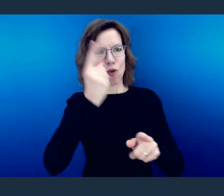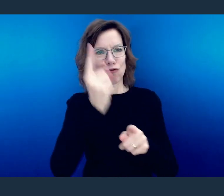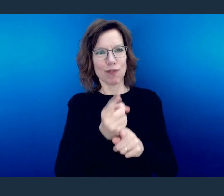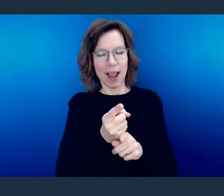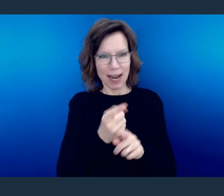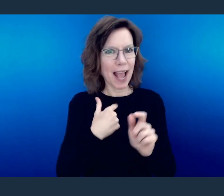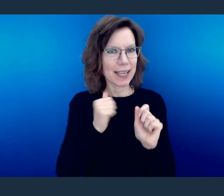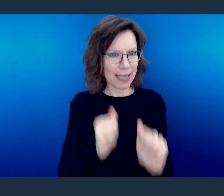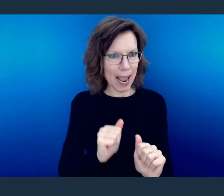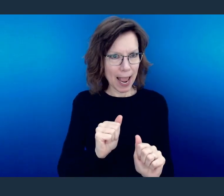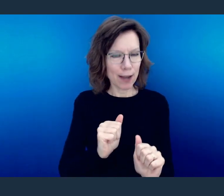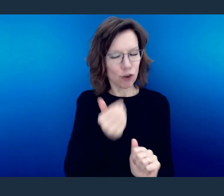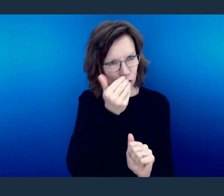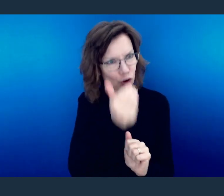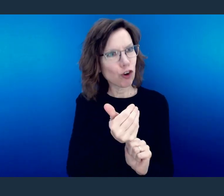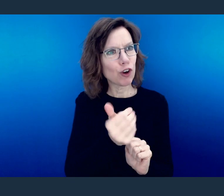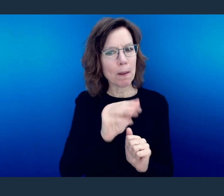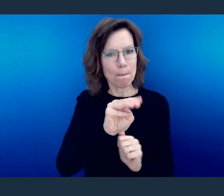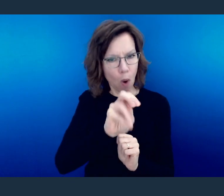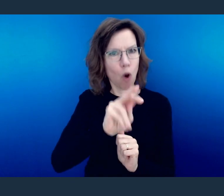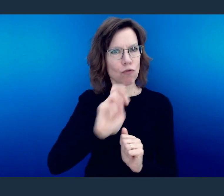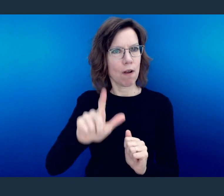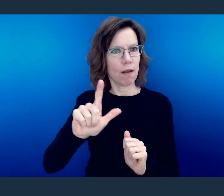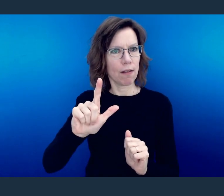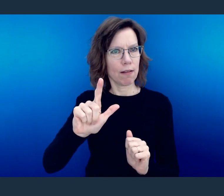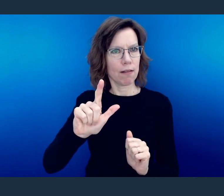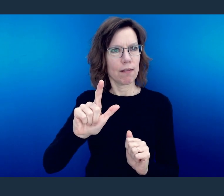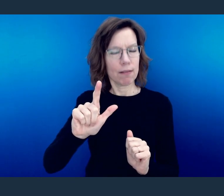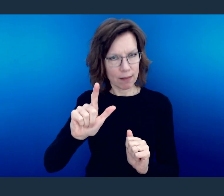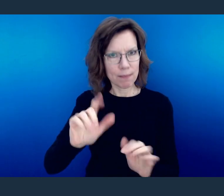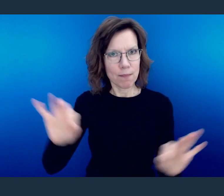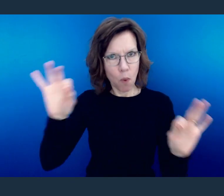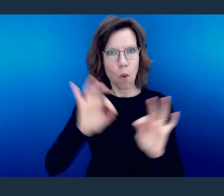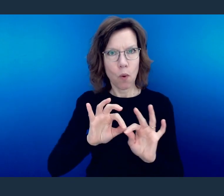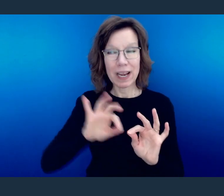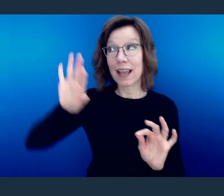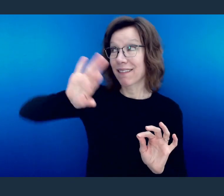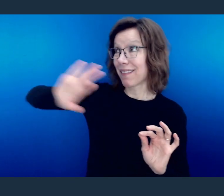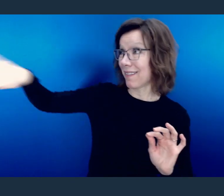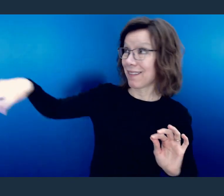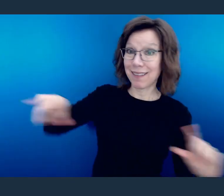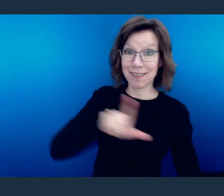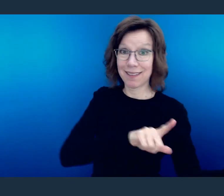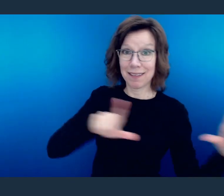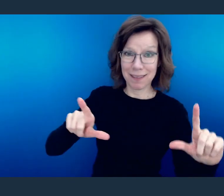In our humanity, we'll be able to function from a moral place through looking at it through the lens of Christ.